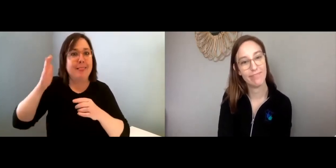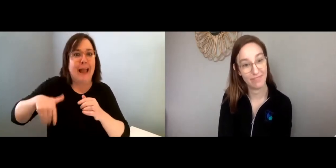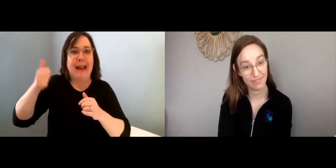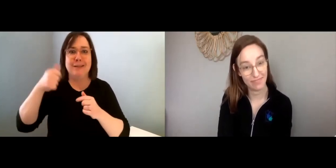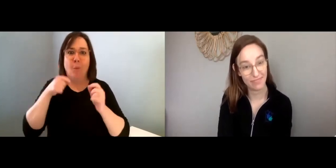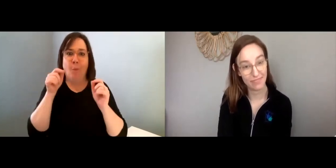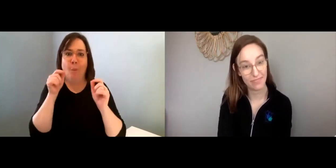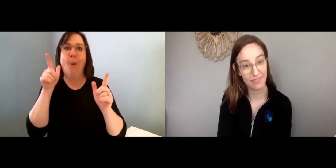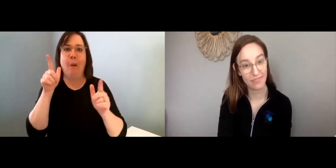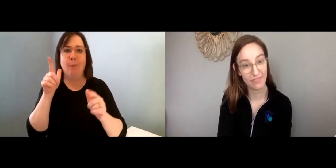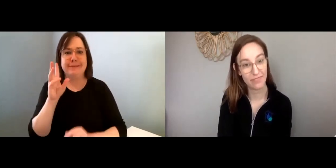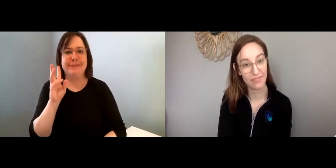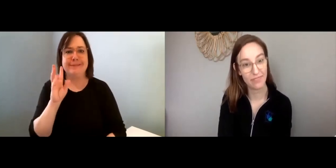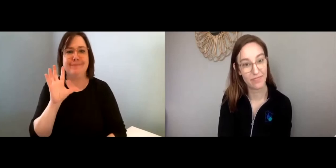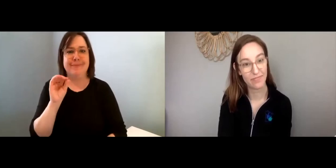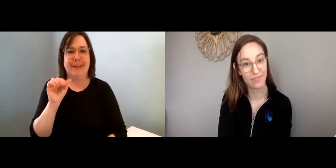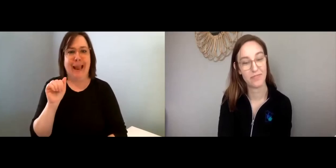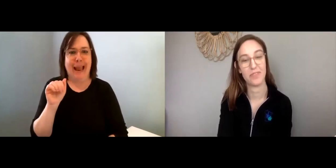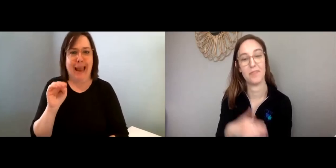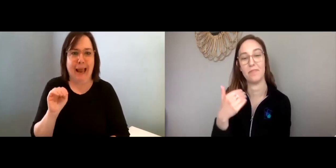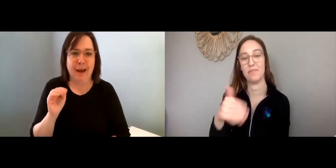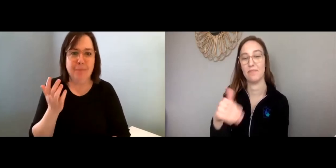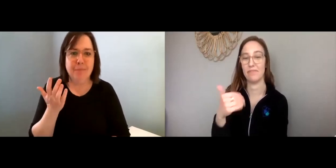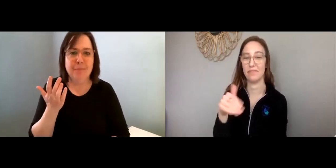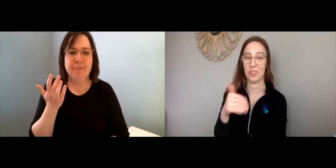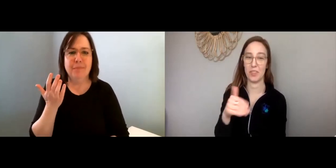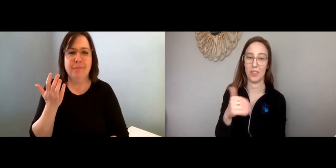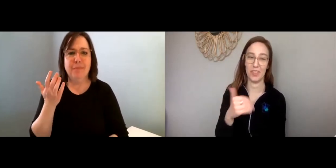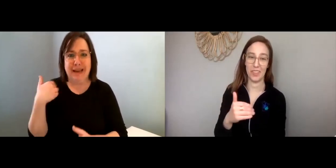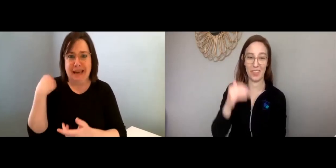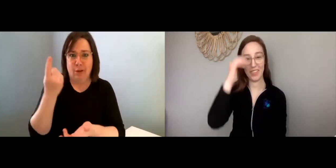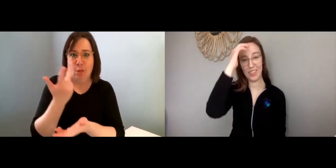Today was the latest I’ve woken up, and it was 6:50 AM! Maggie: Wow!